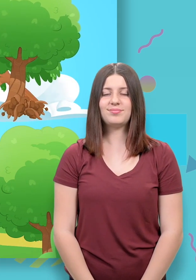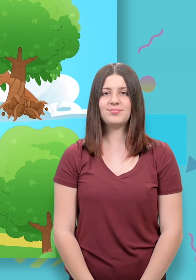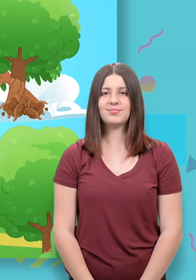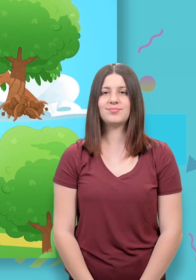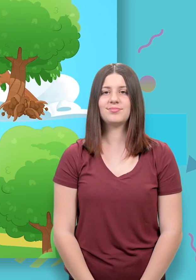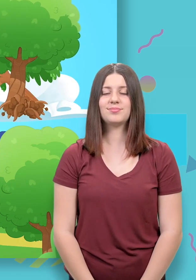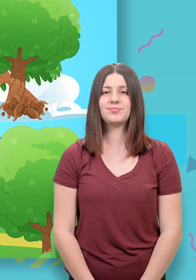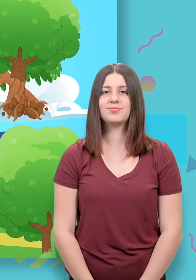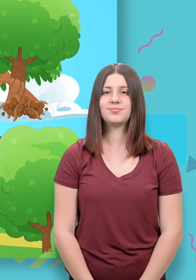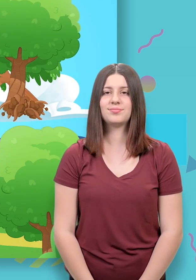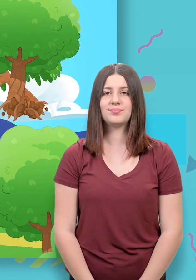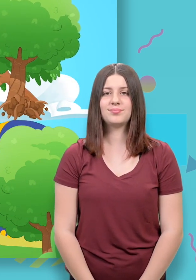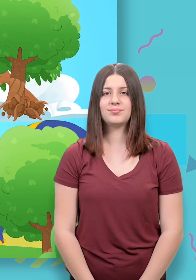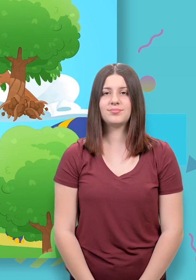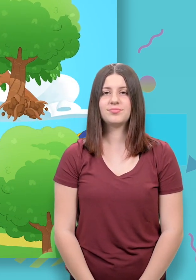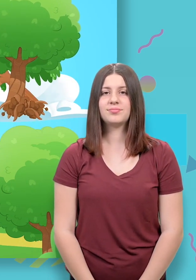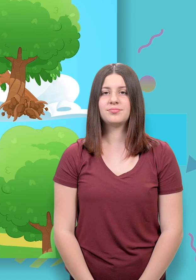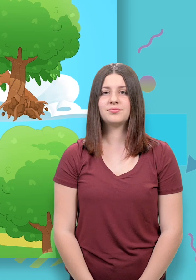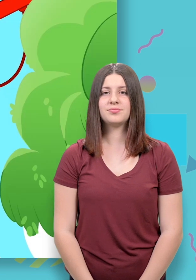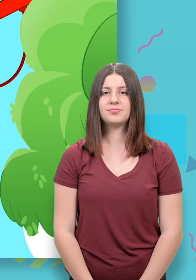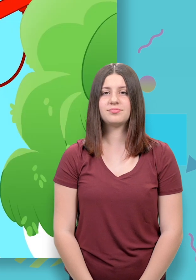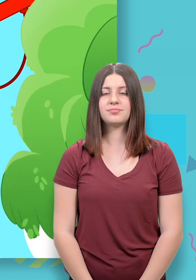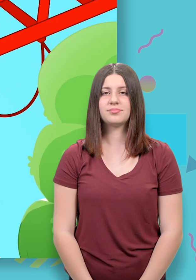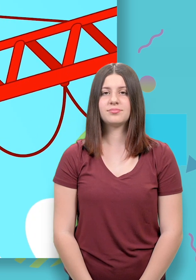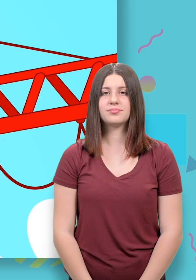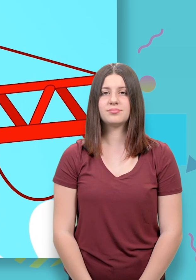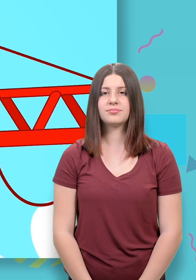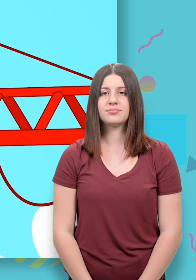(footsteps booming)